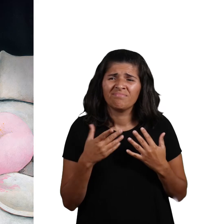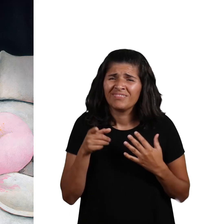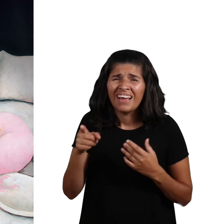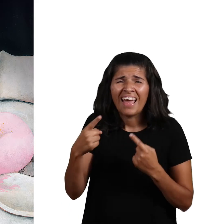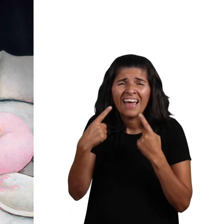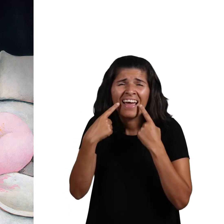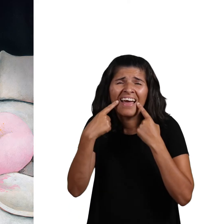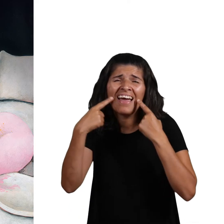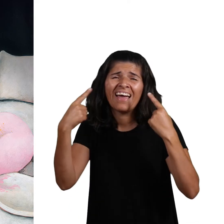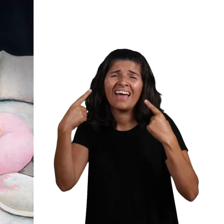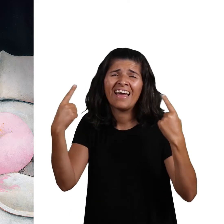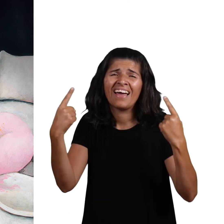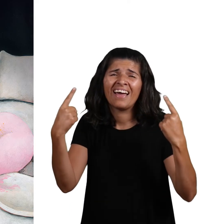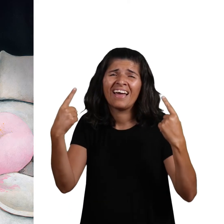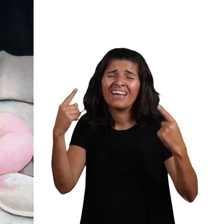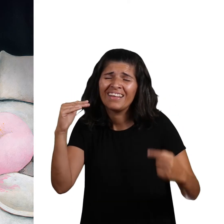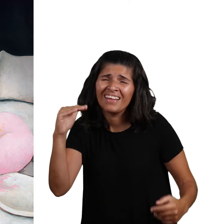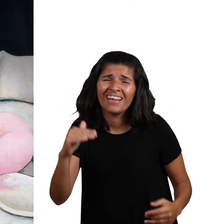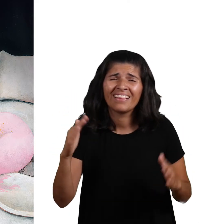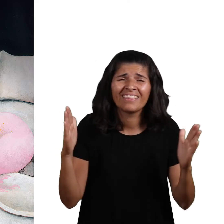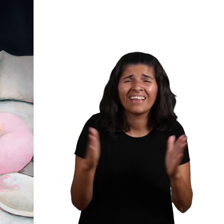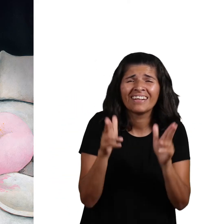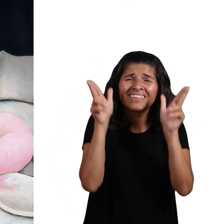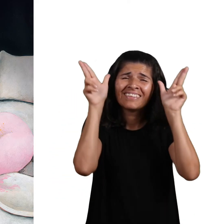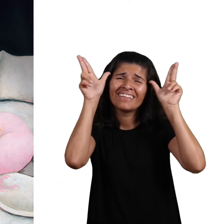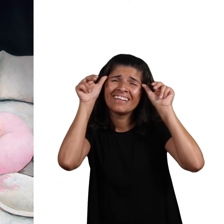this famous little pony.